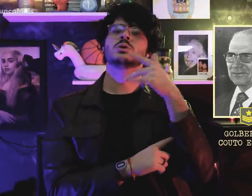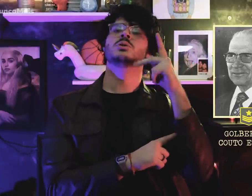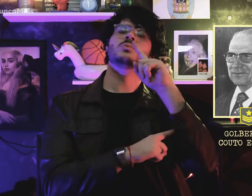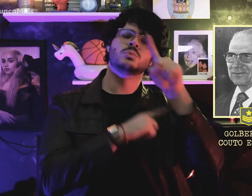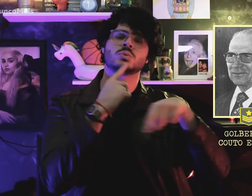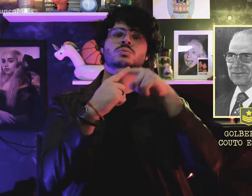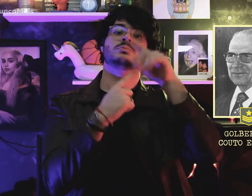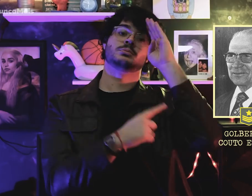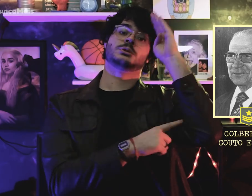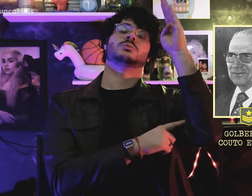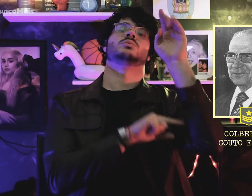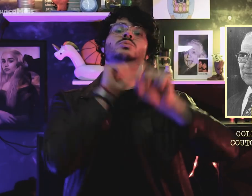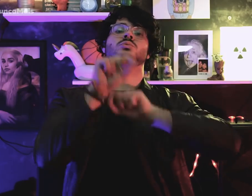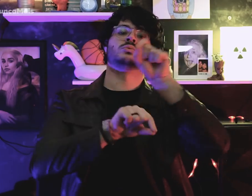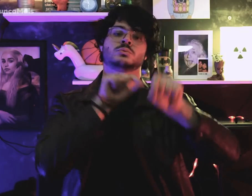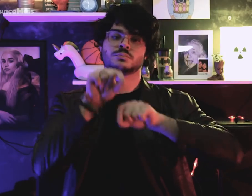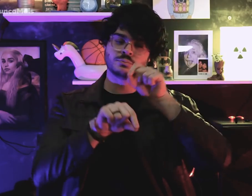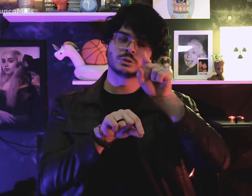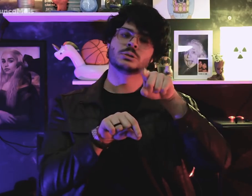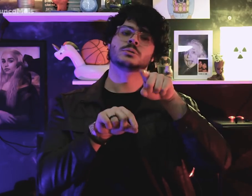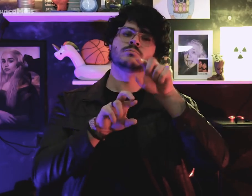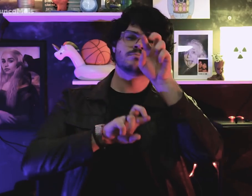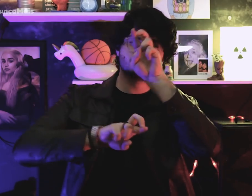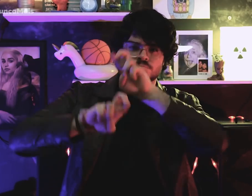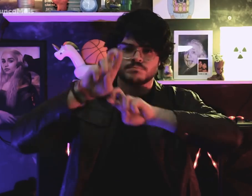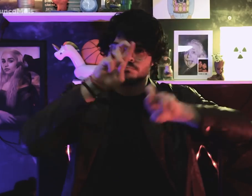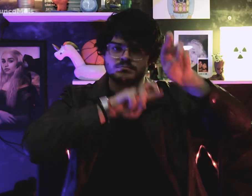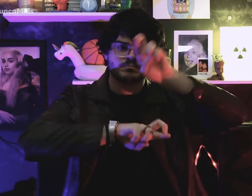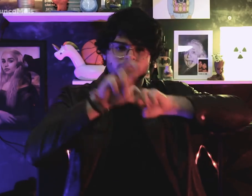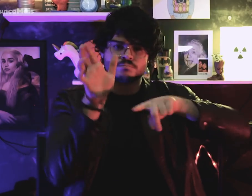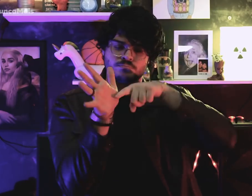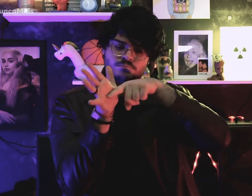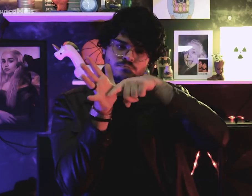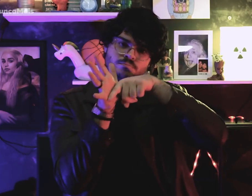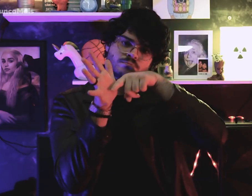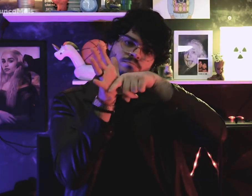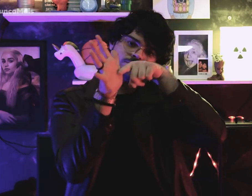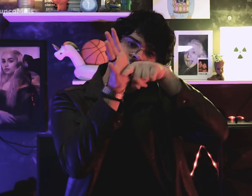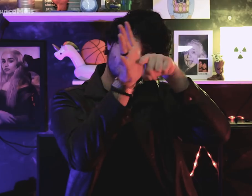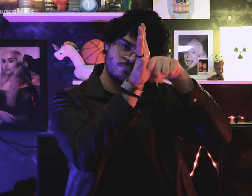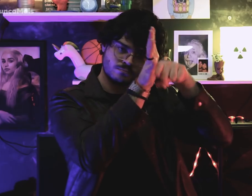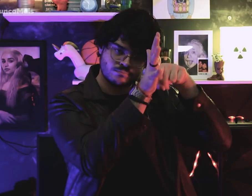His goal was supervise and coordinate